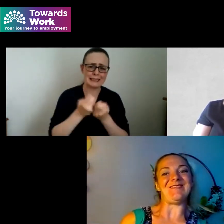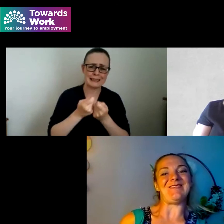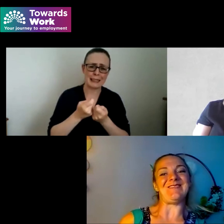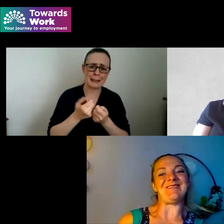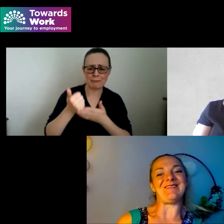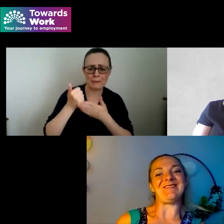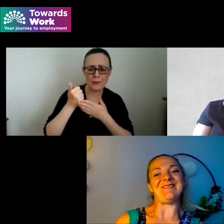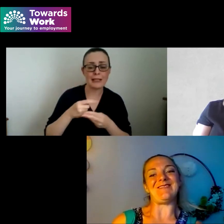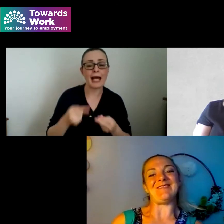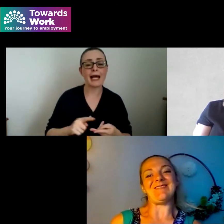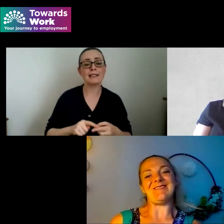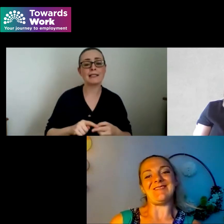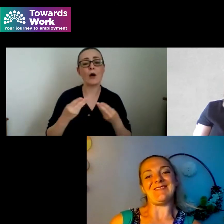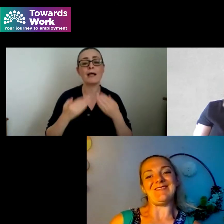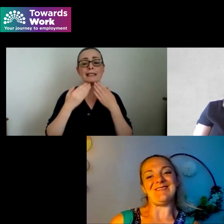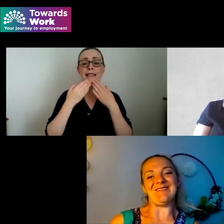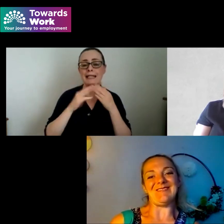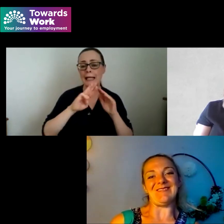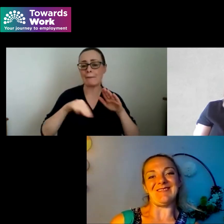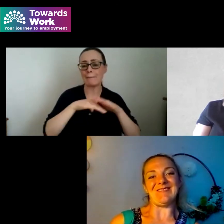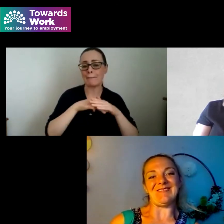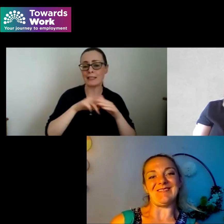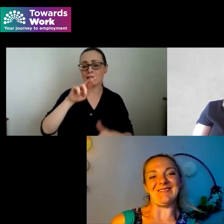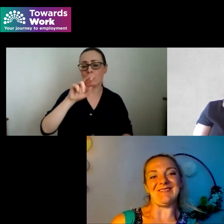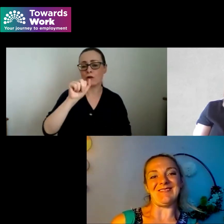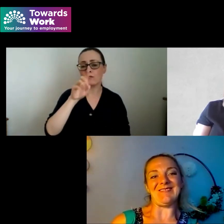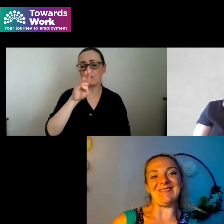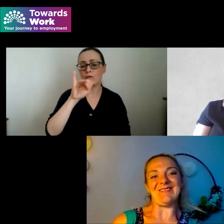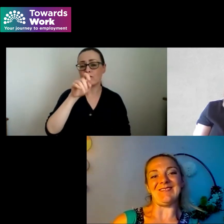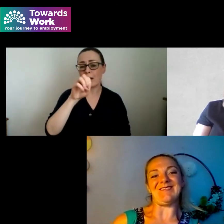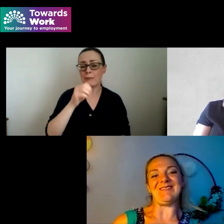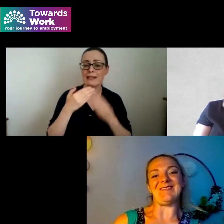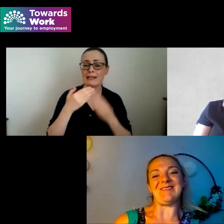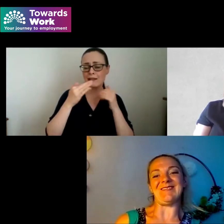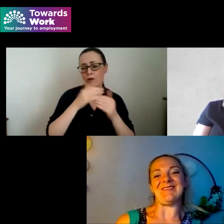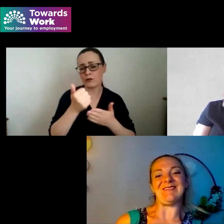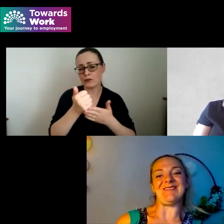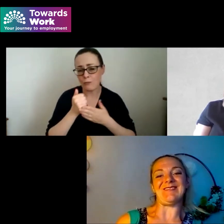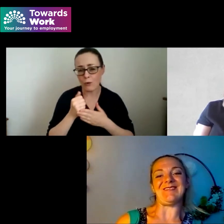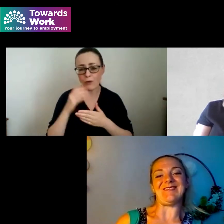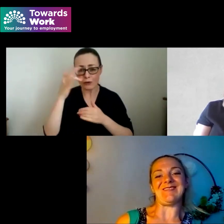to thank minister about for her support and we look forward to future engagements as well